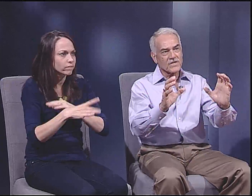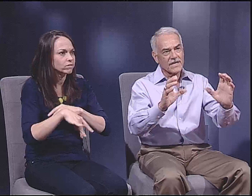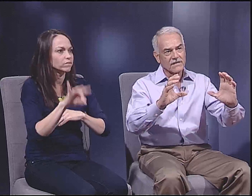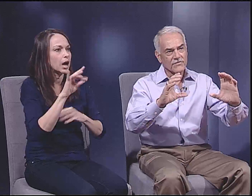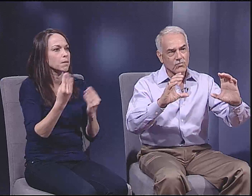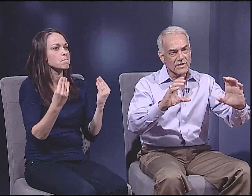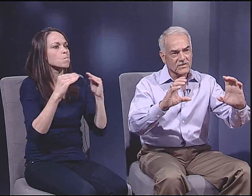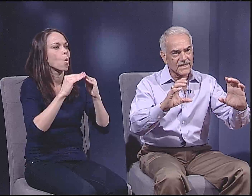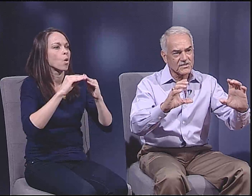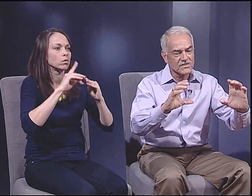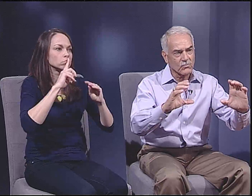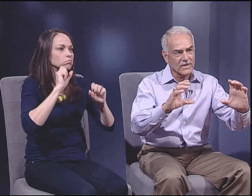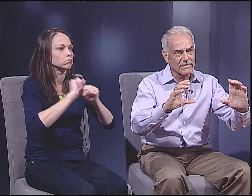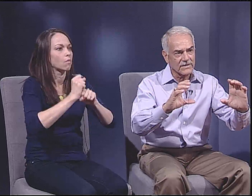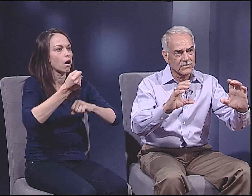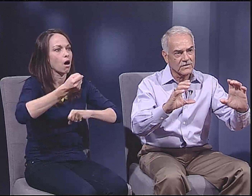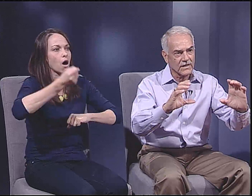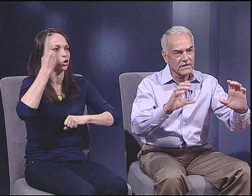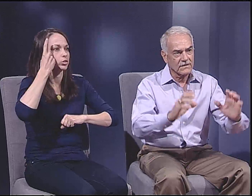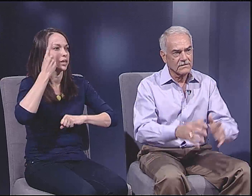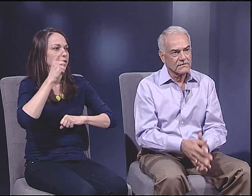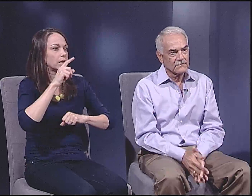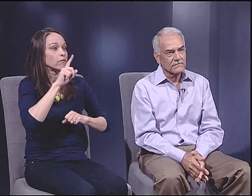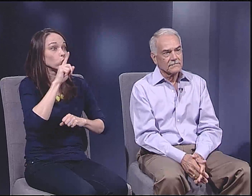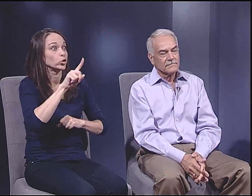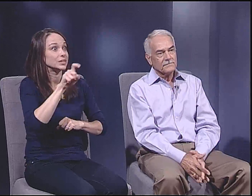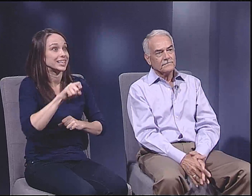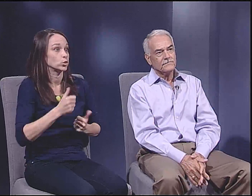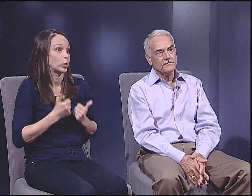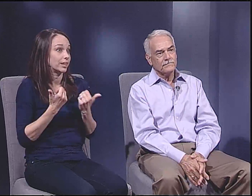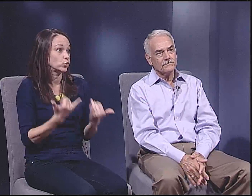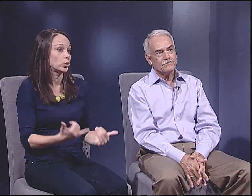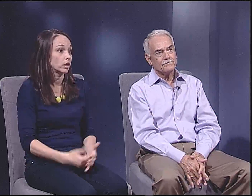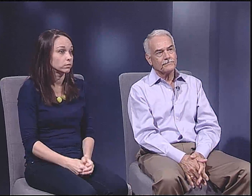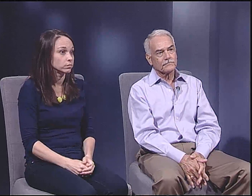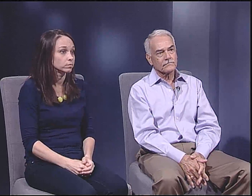that hidden to get more at an understanding of the real Texas that we live in today.